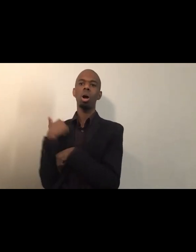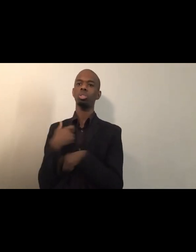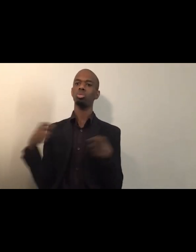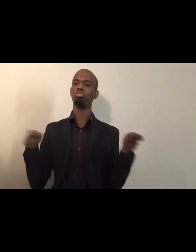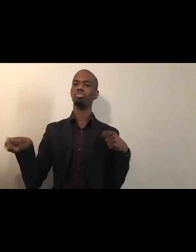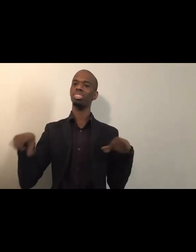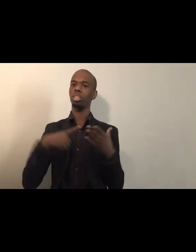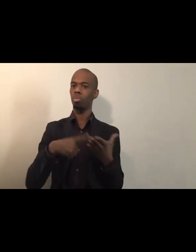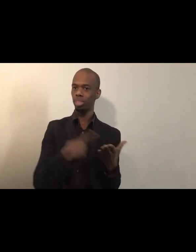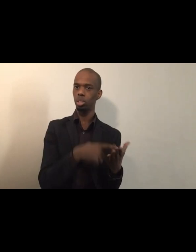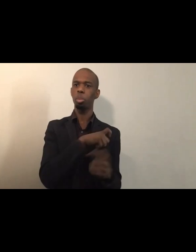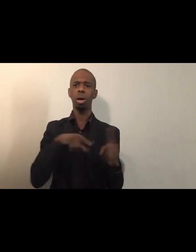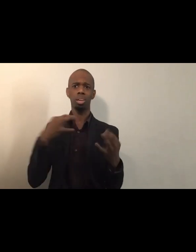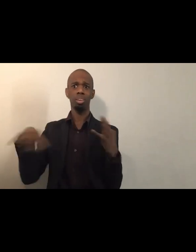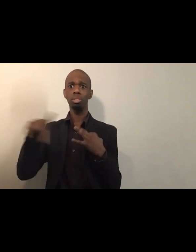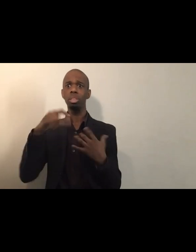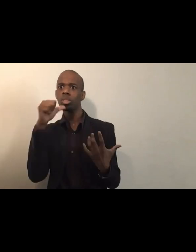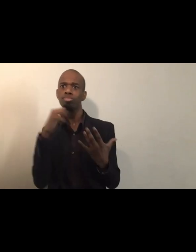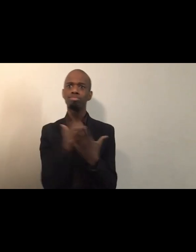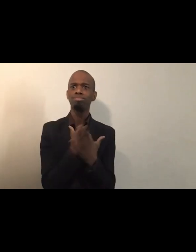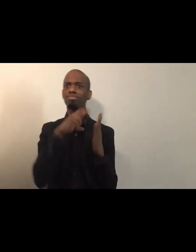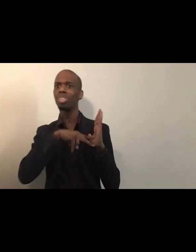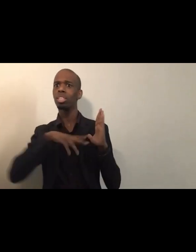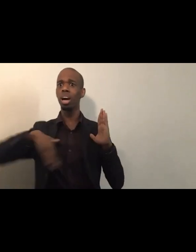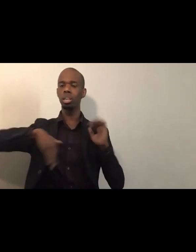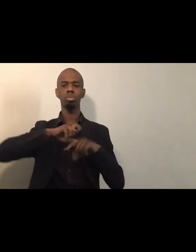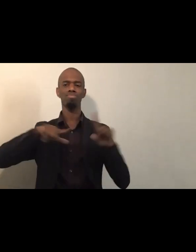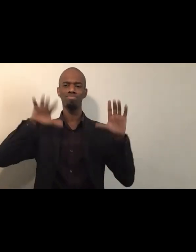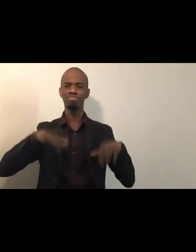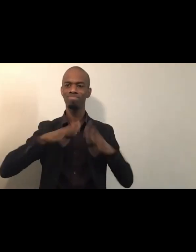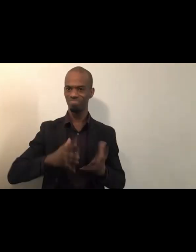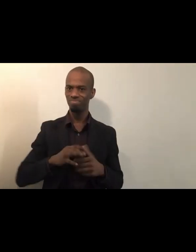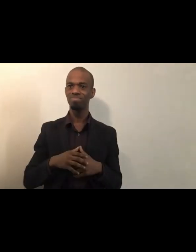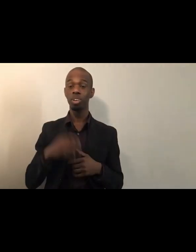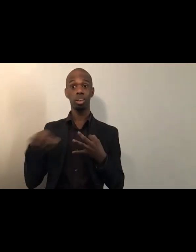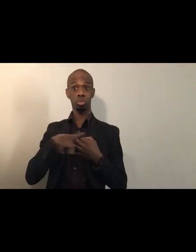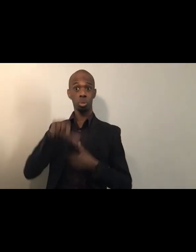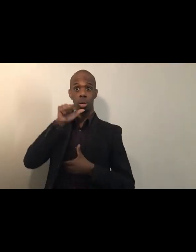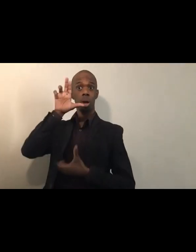You're not registered in a university class. This is a class that you chose to engage in.